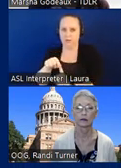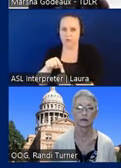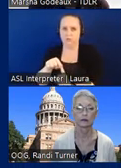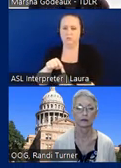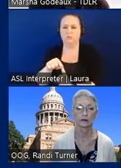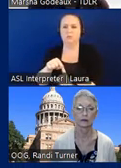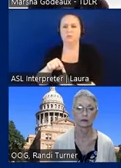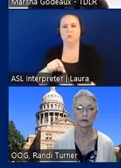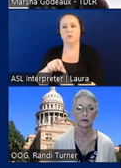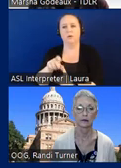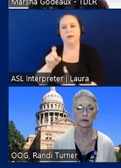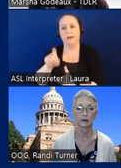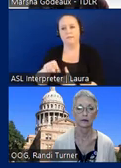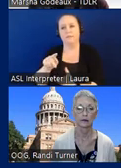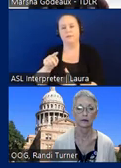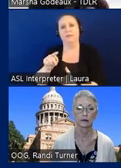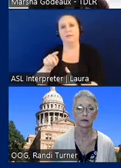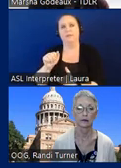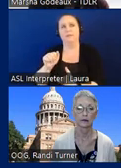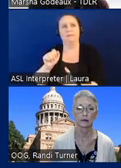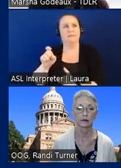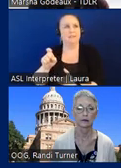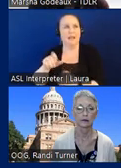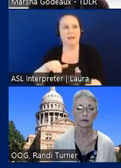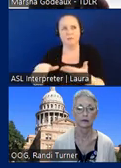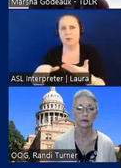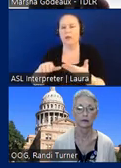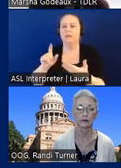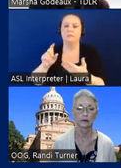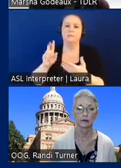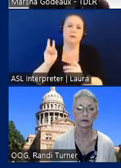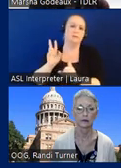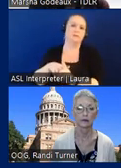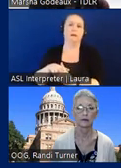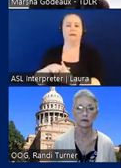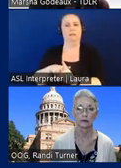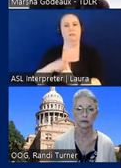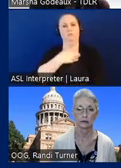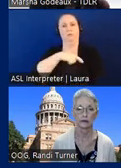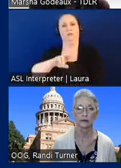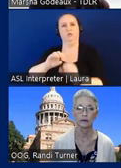tax, tax breaks, and they have to be filed as a religious organization, not private entities,